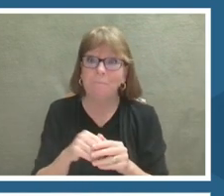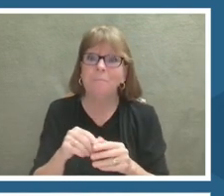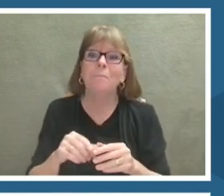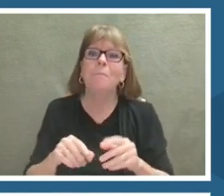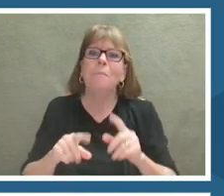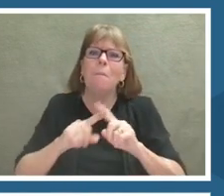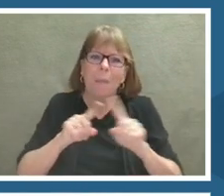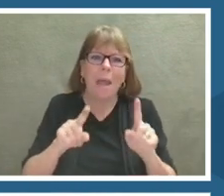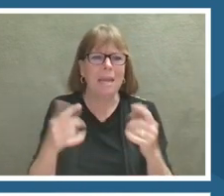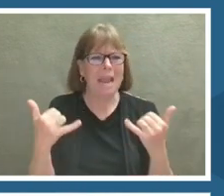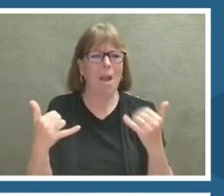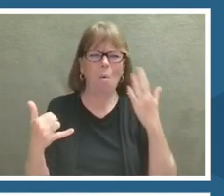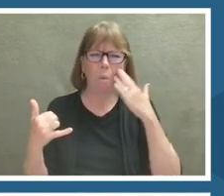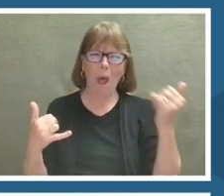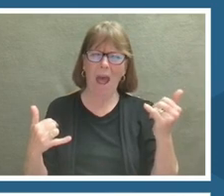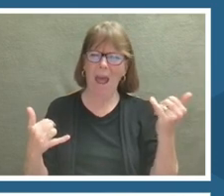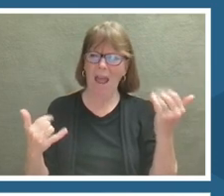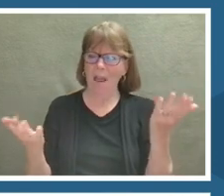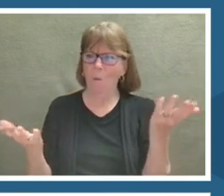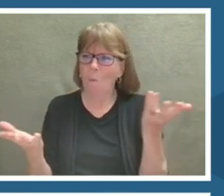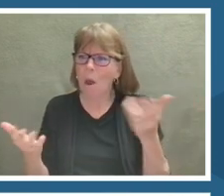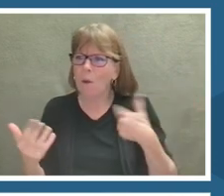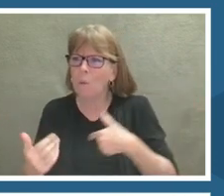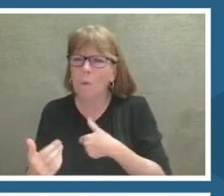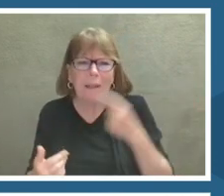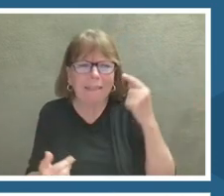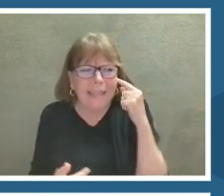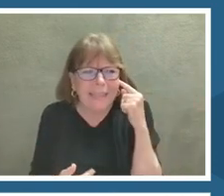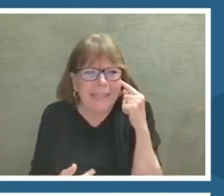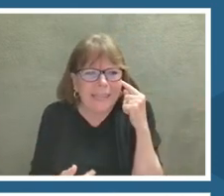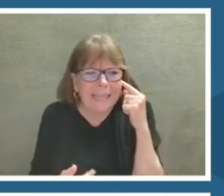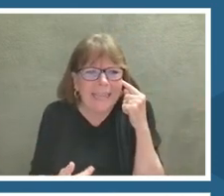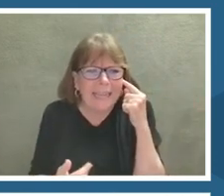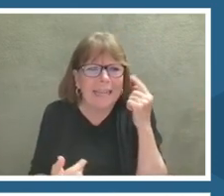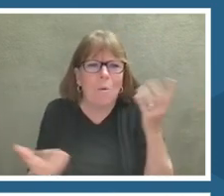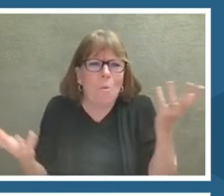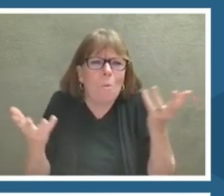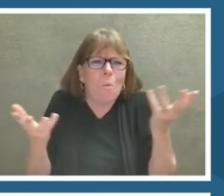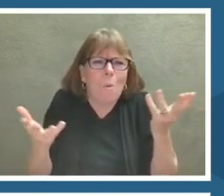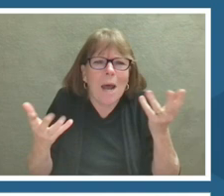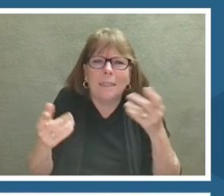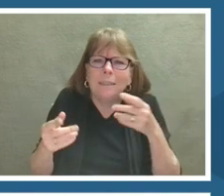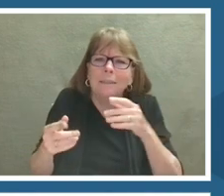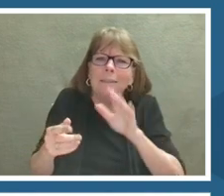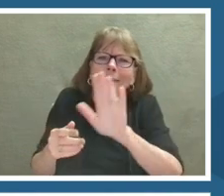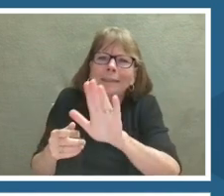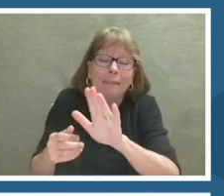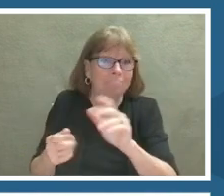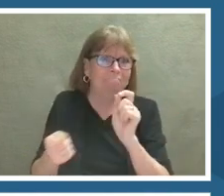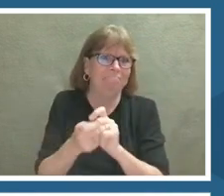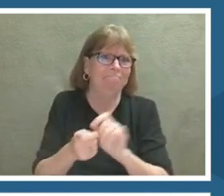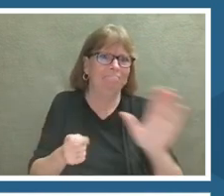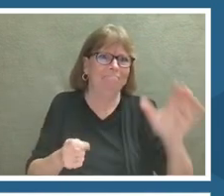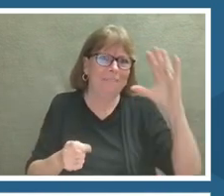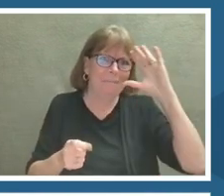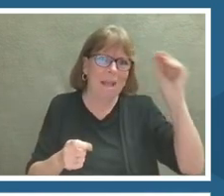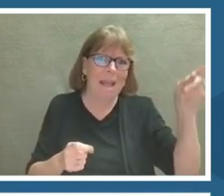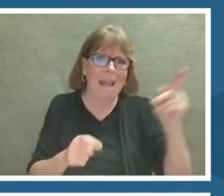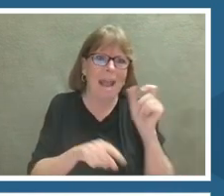That's the question that was just in the chat. Talking with educators, we hear it all of the time.